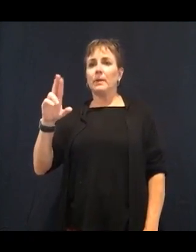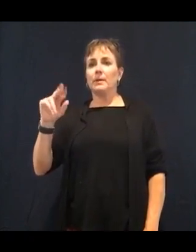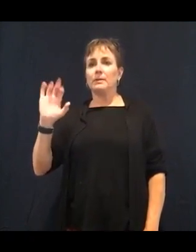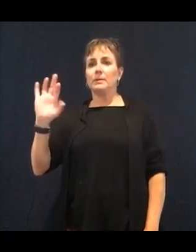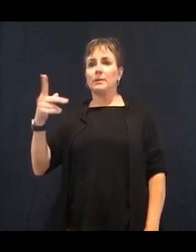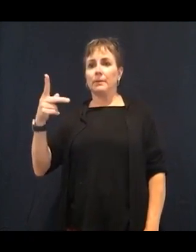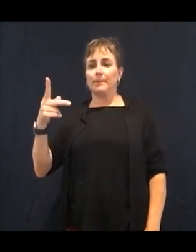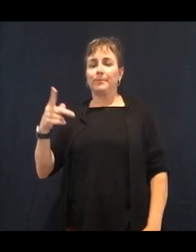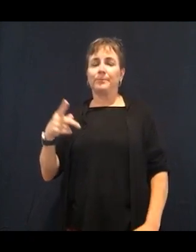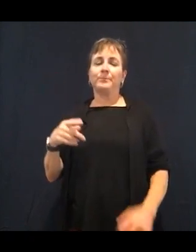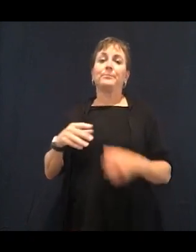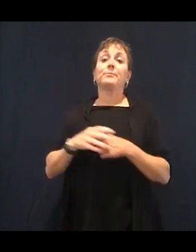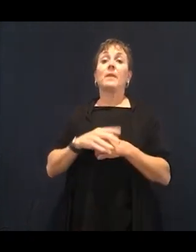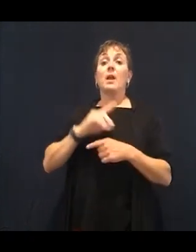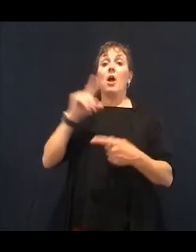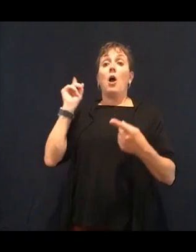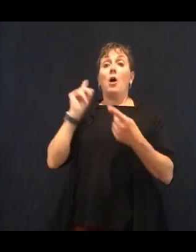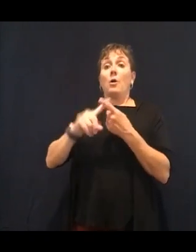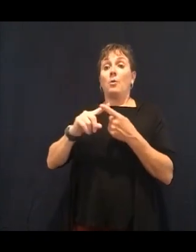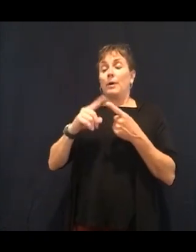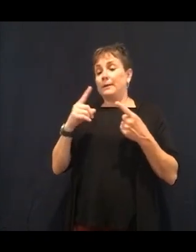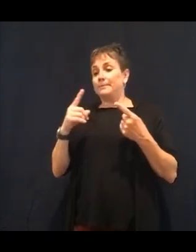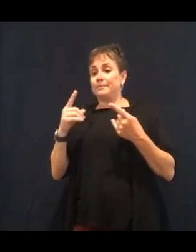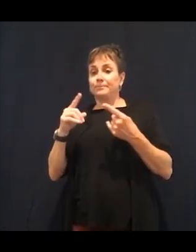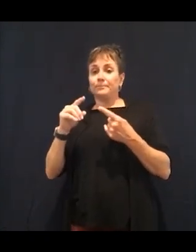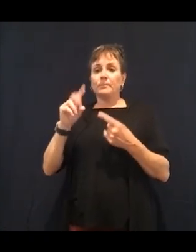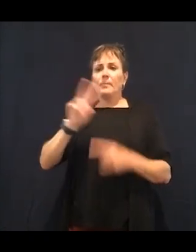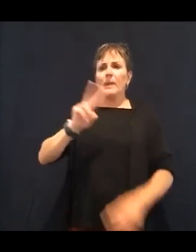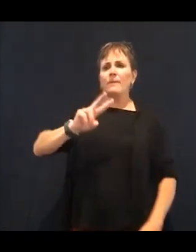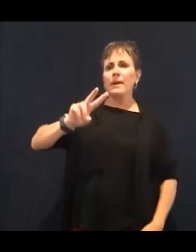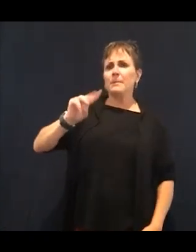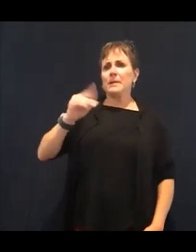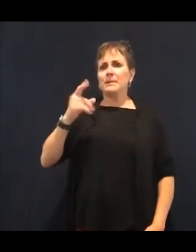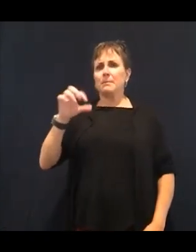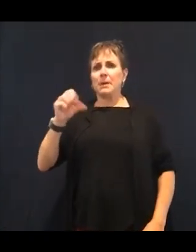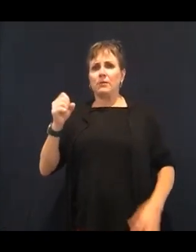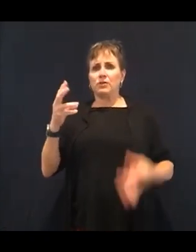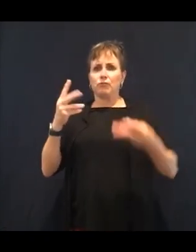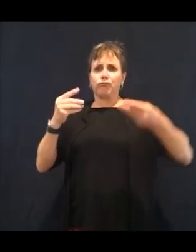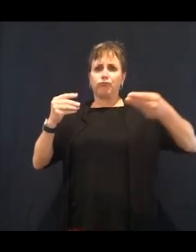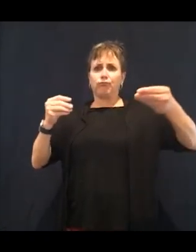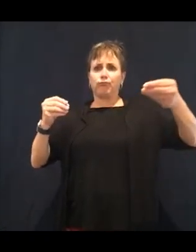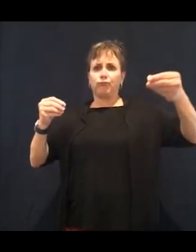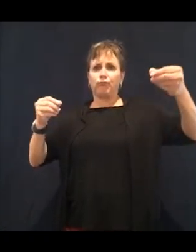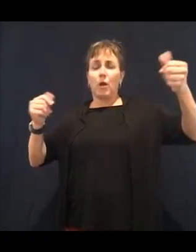to insulin resistance, diabetes, thyroid problems.